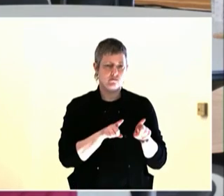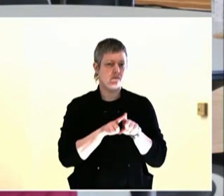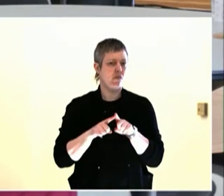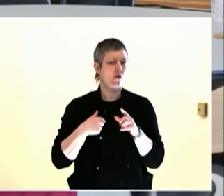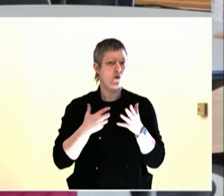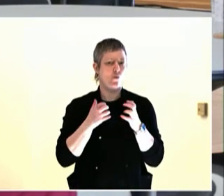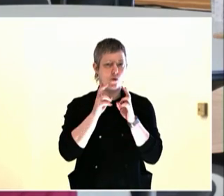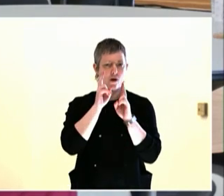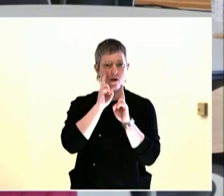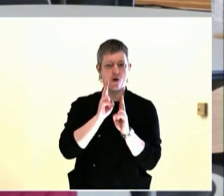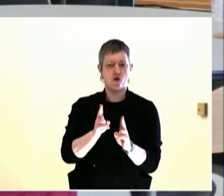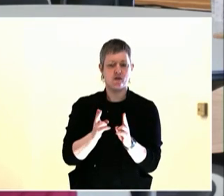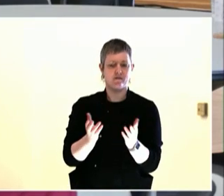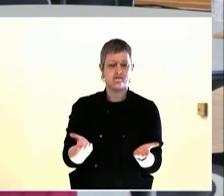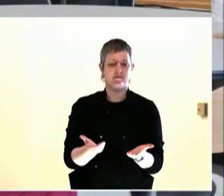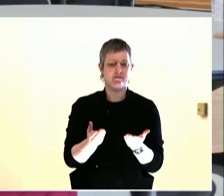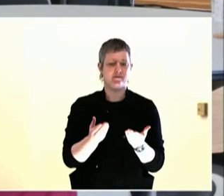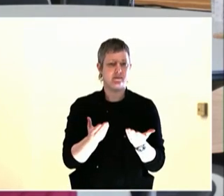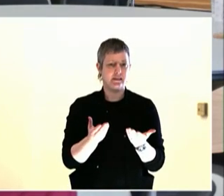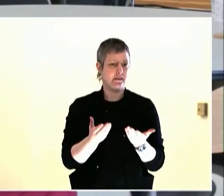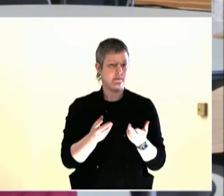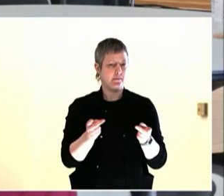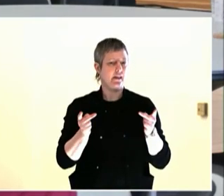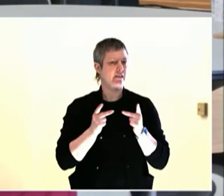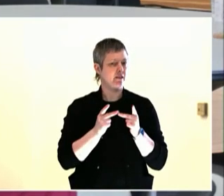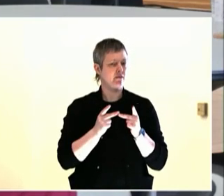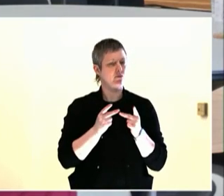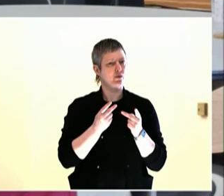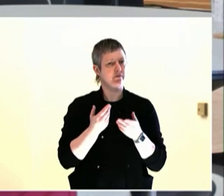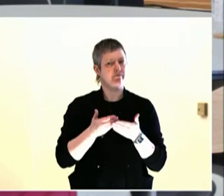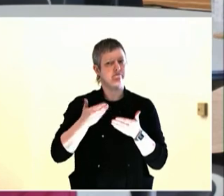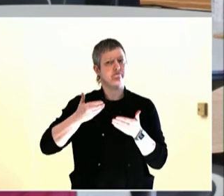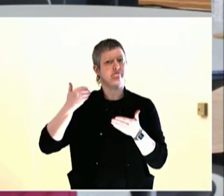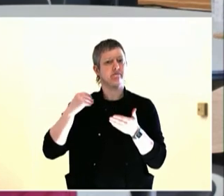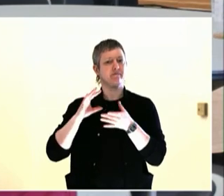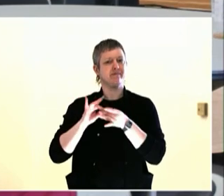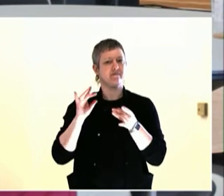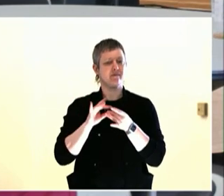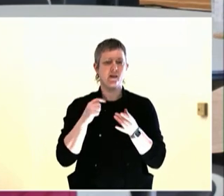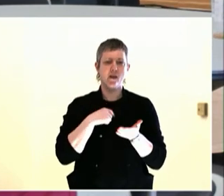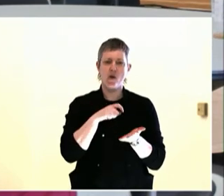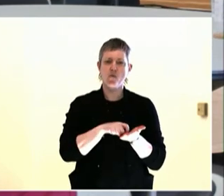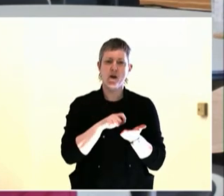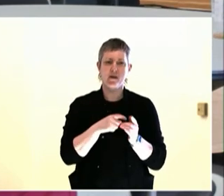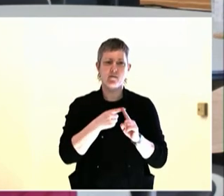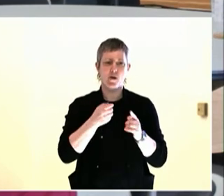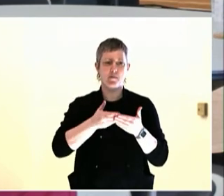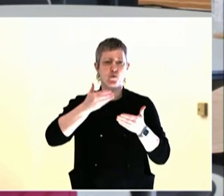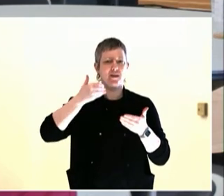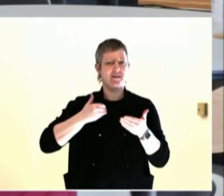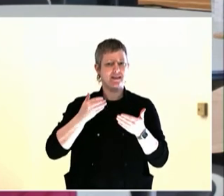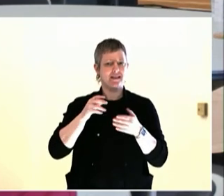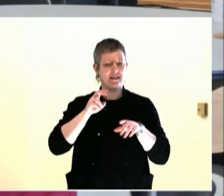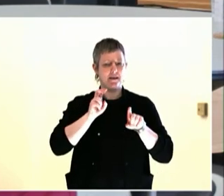folks from northeast Portland on the second day, and co-mingling today, being able to hear from some engagers and